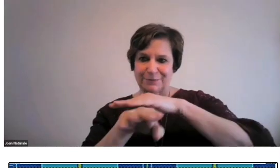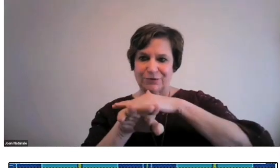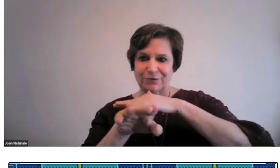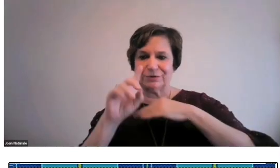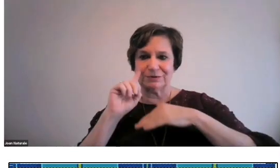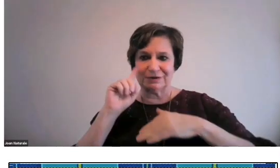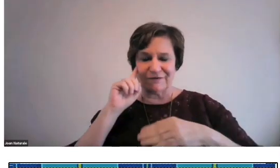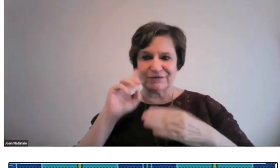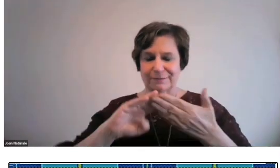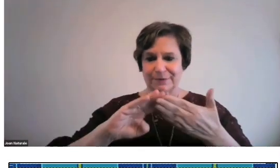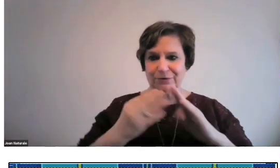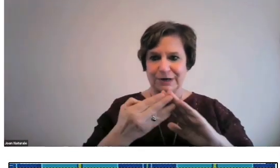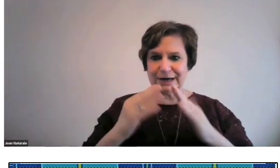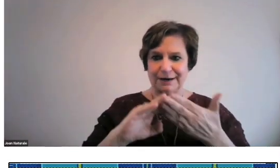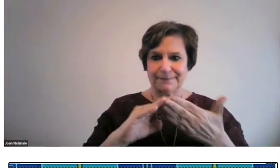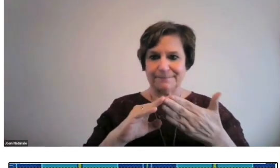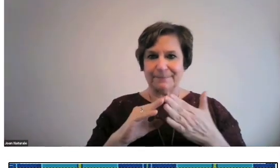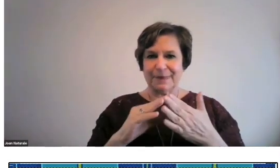that were accessible to the deaf community.